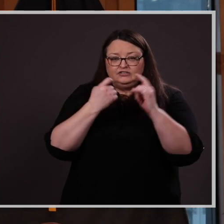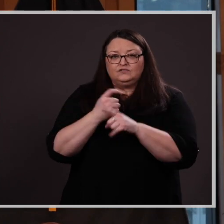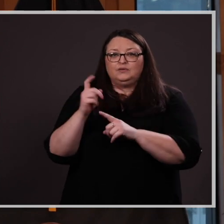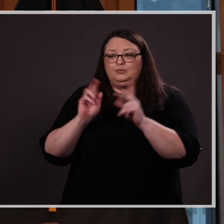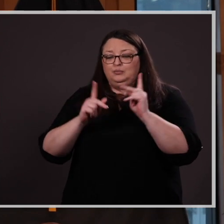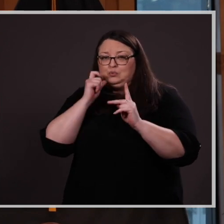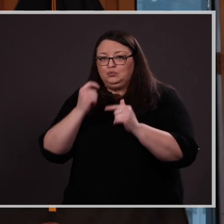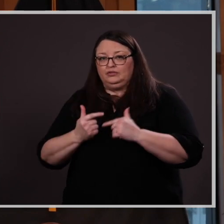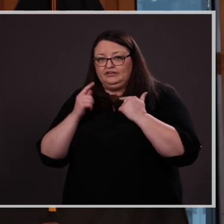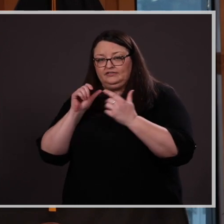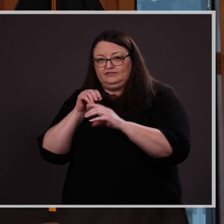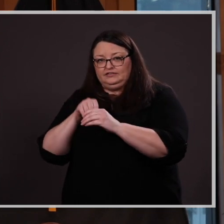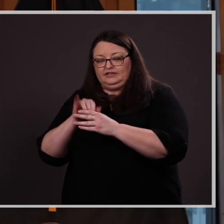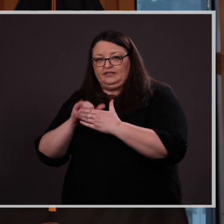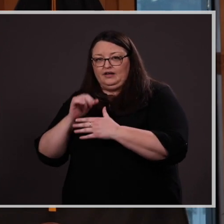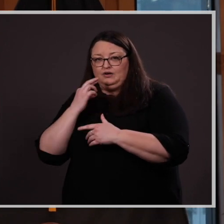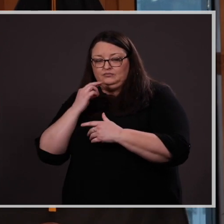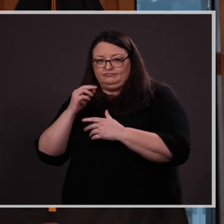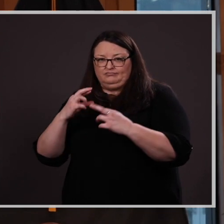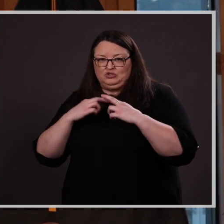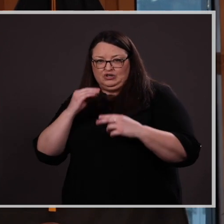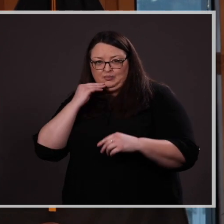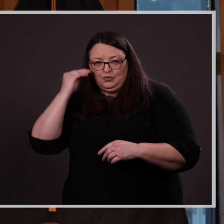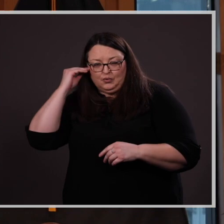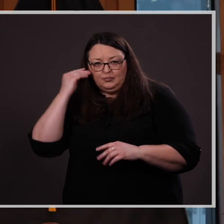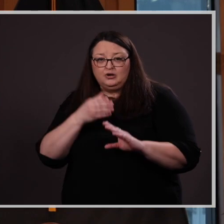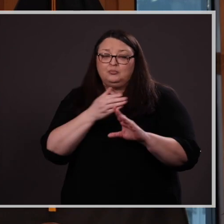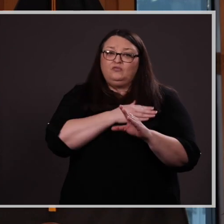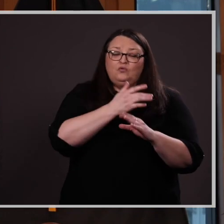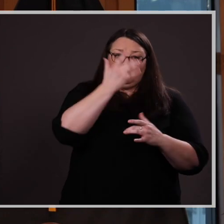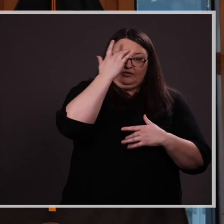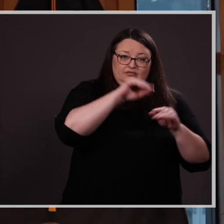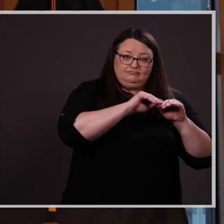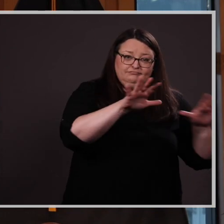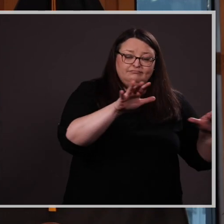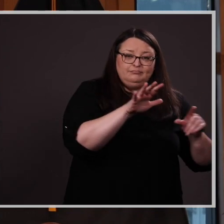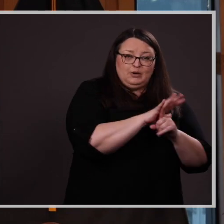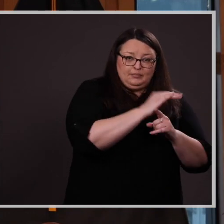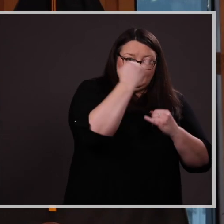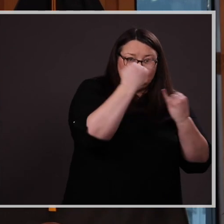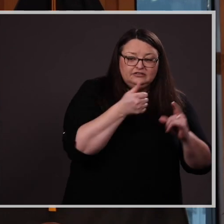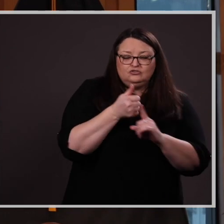of the Home. Before the pandemic popularized the idea, she organized and international